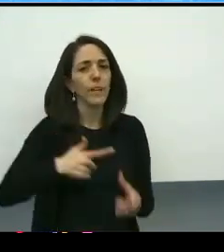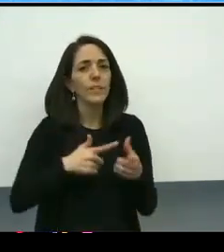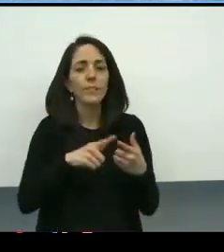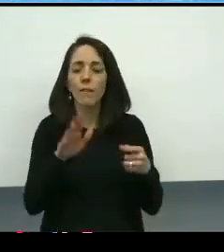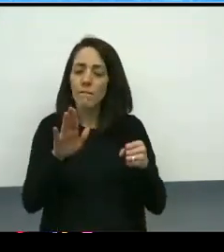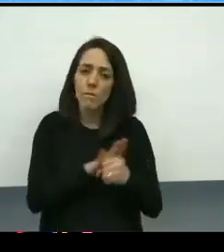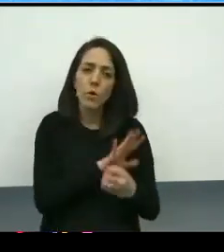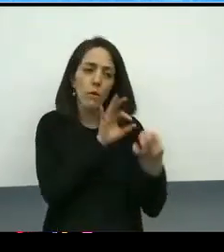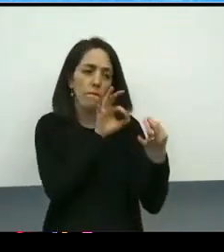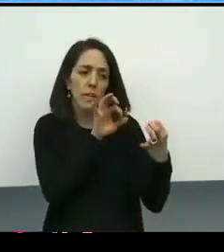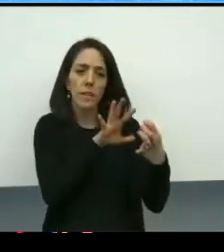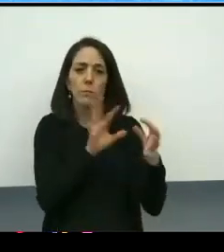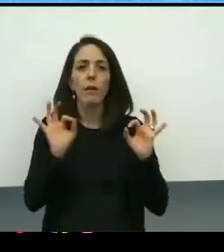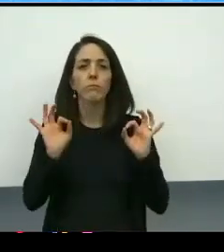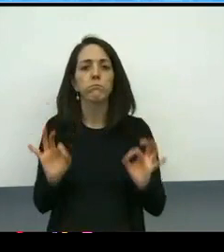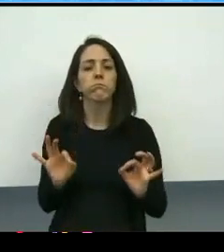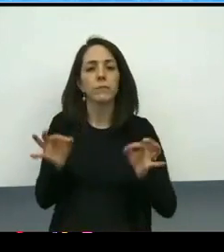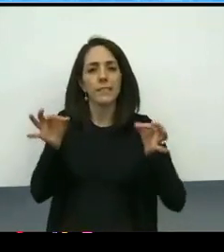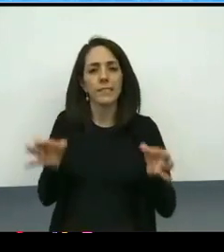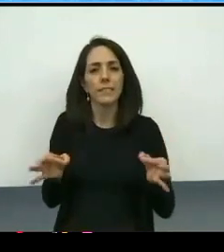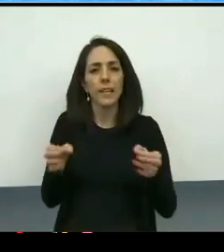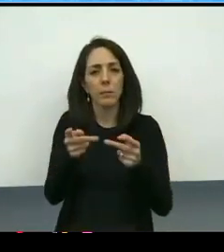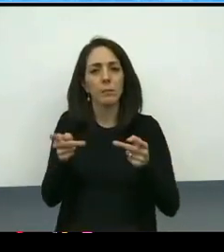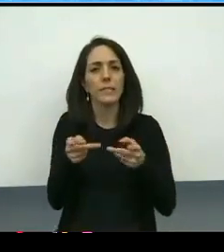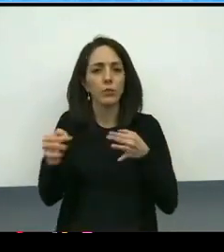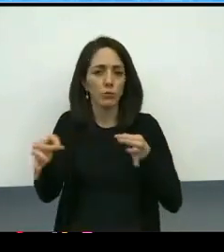from the oversight committee at different levels.